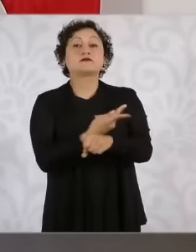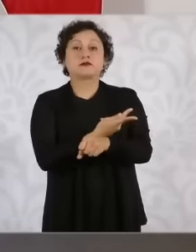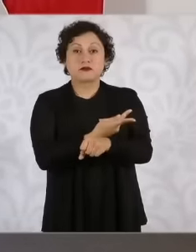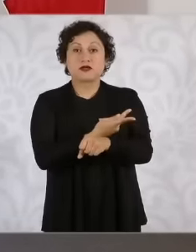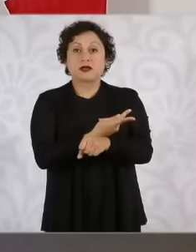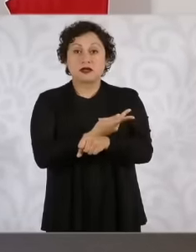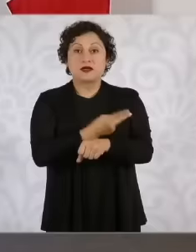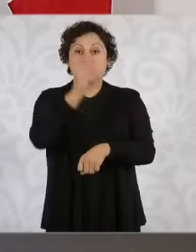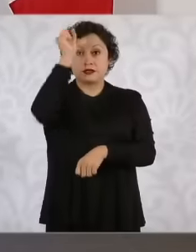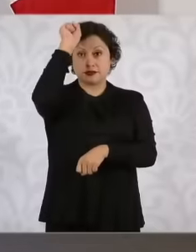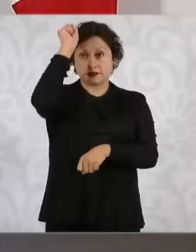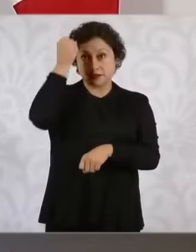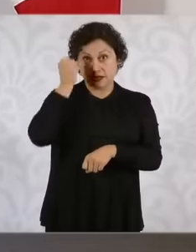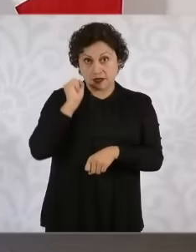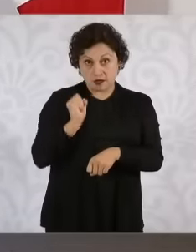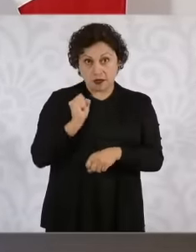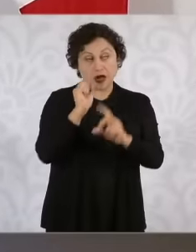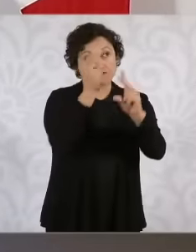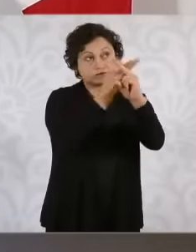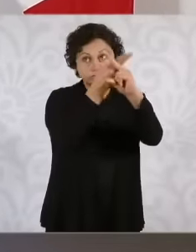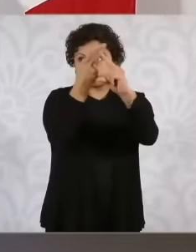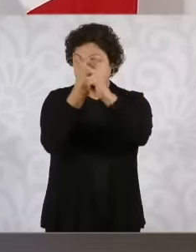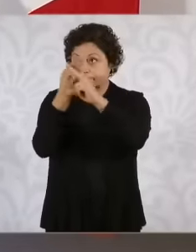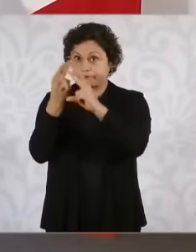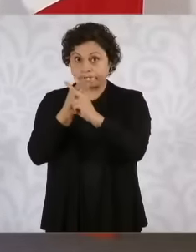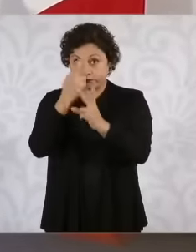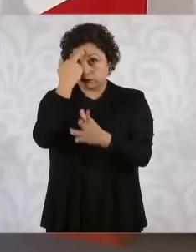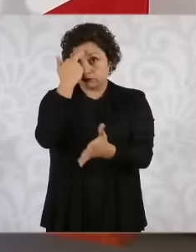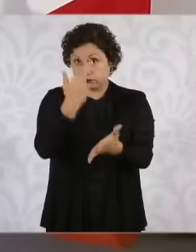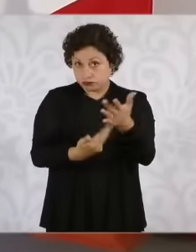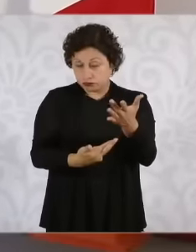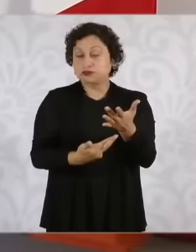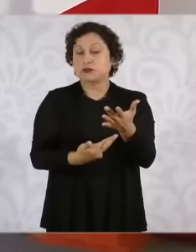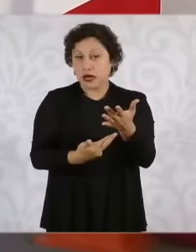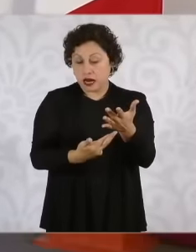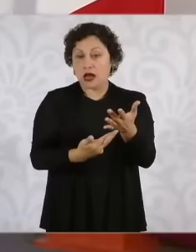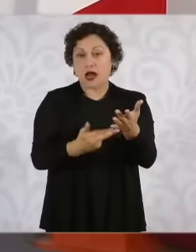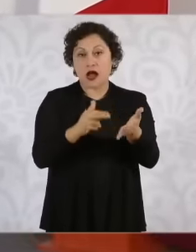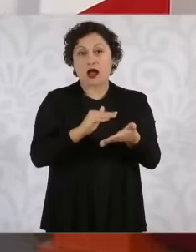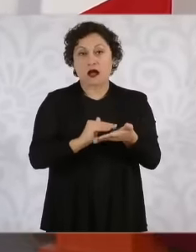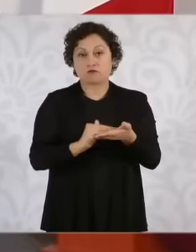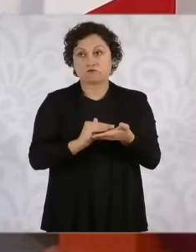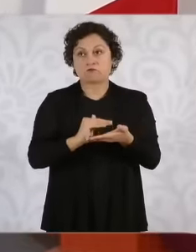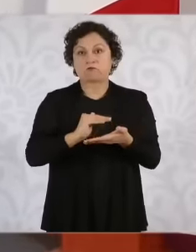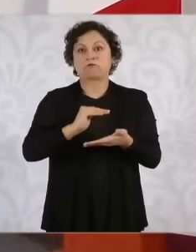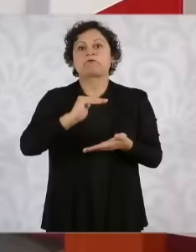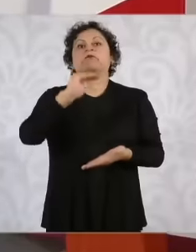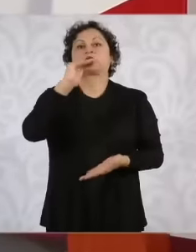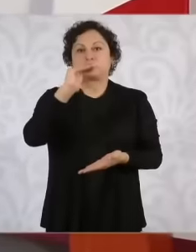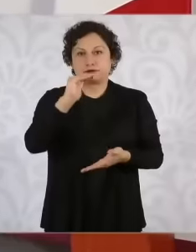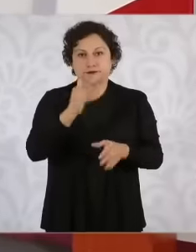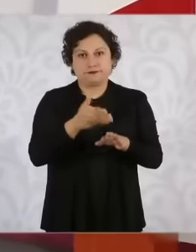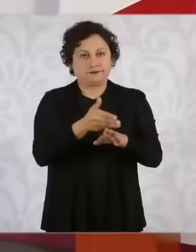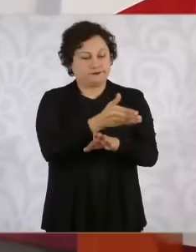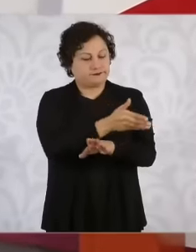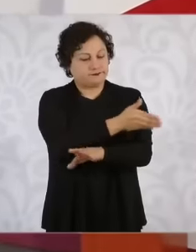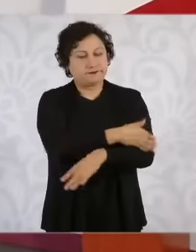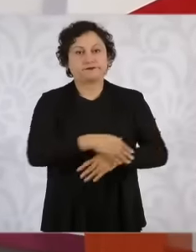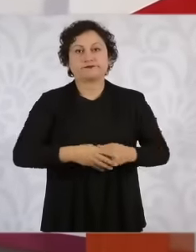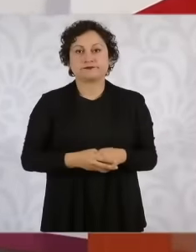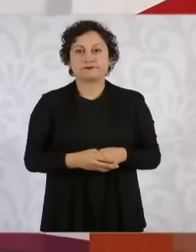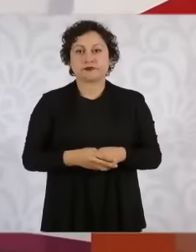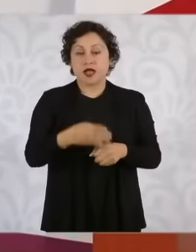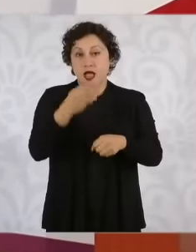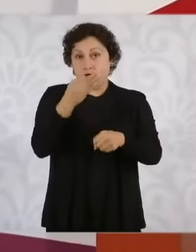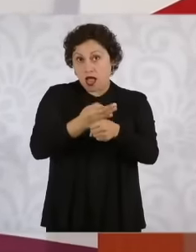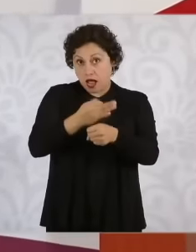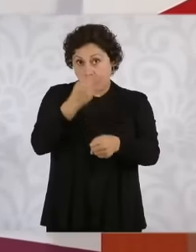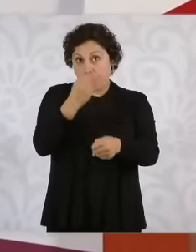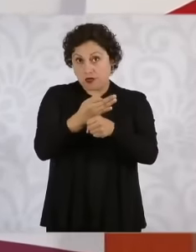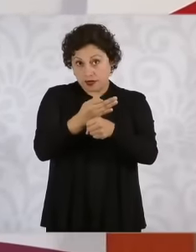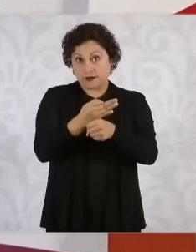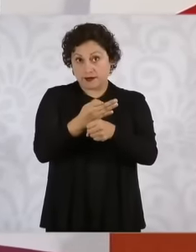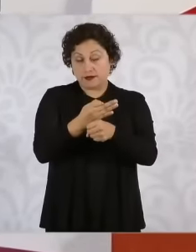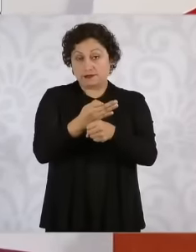homicides to date, what President Andrés Manuel López